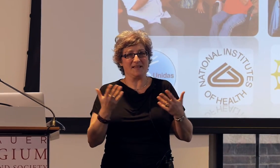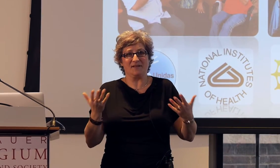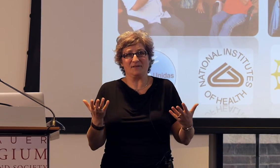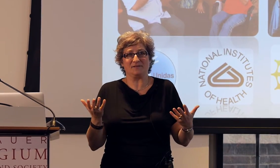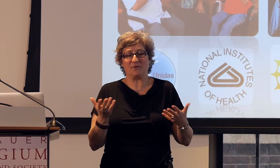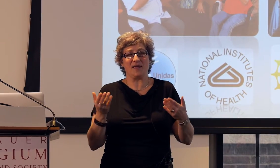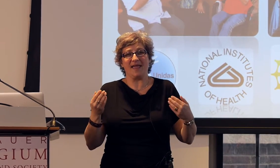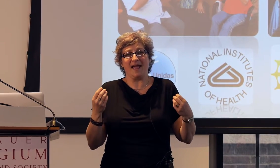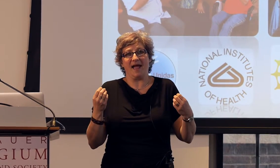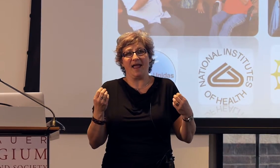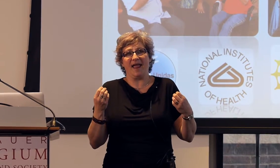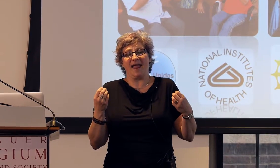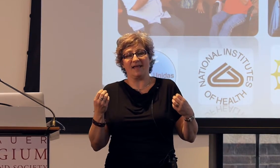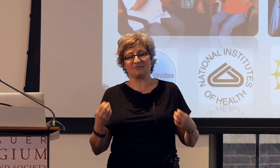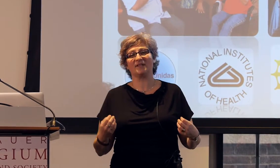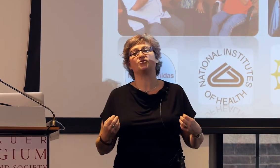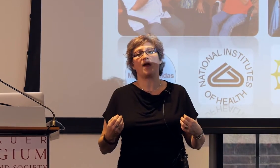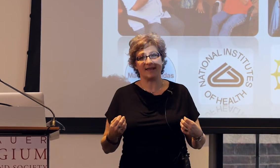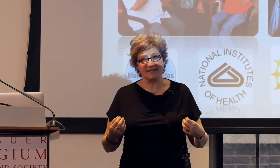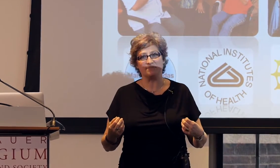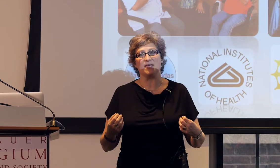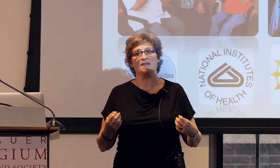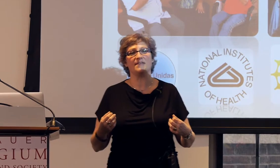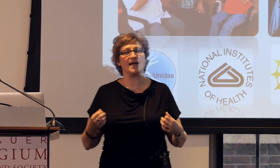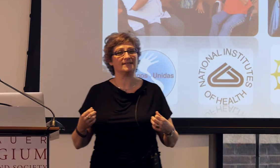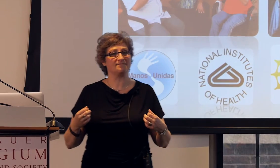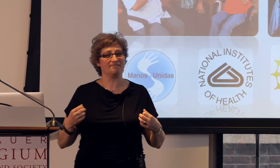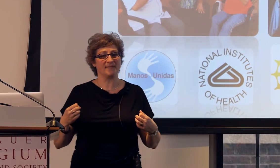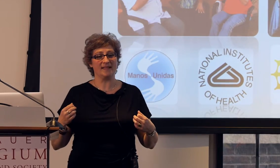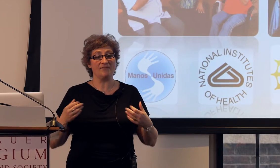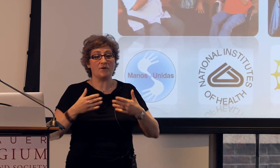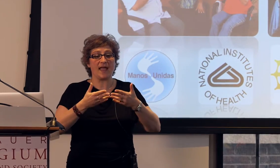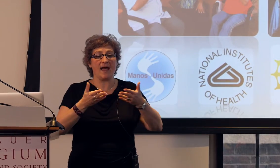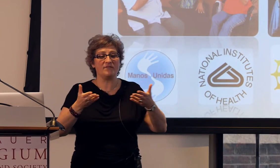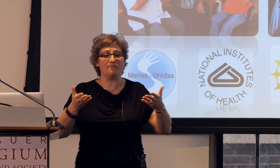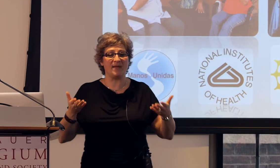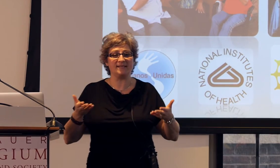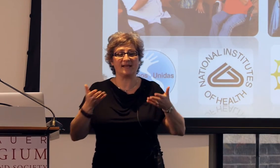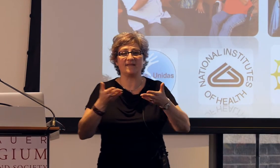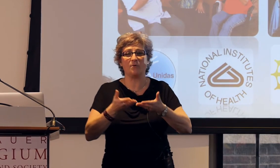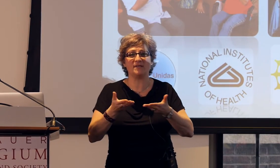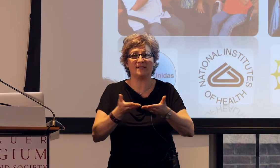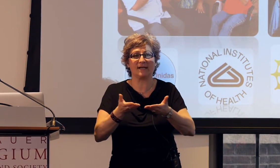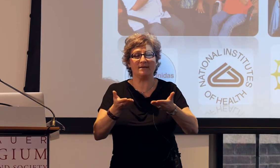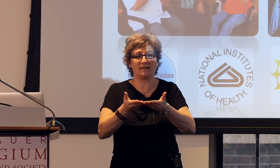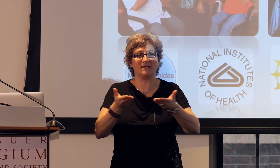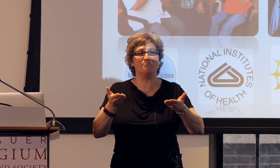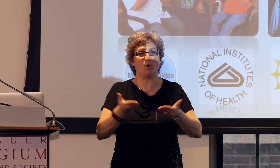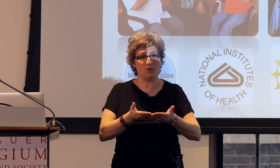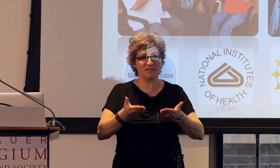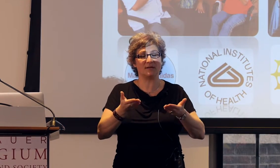So it's really striking to me that even though they have the basic linguistic nuts and bolts